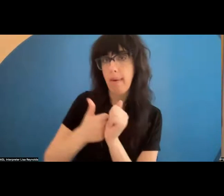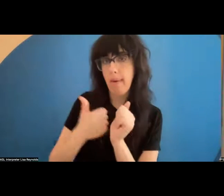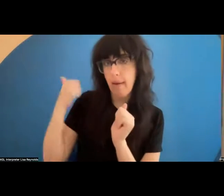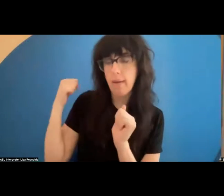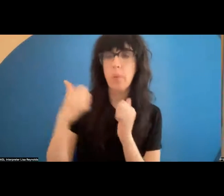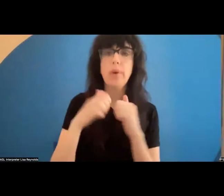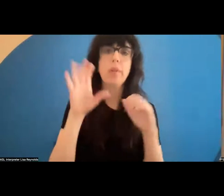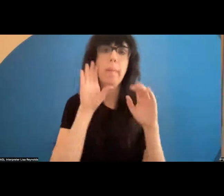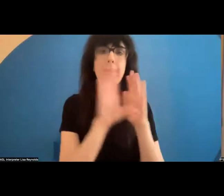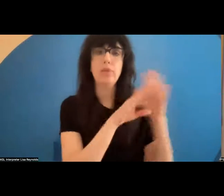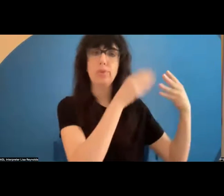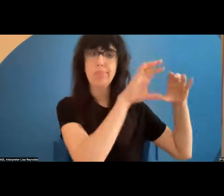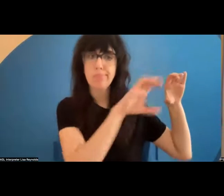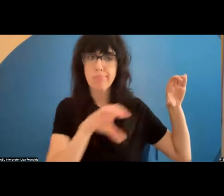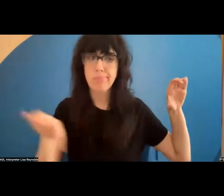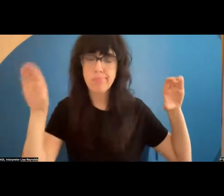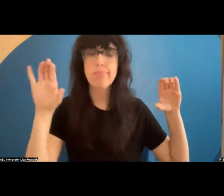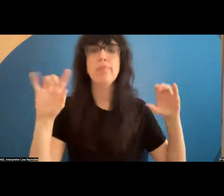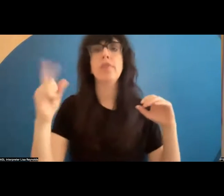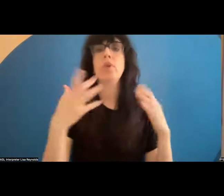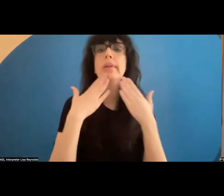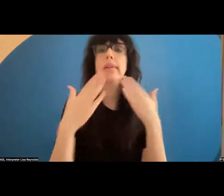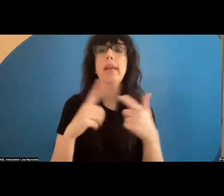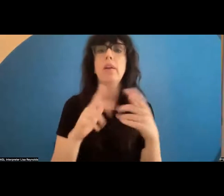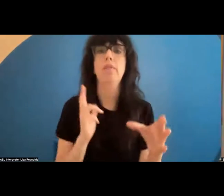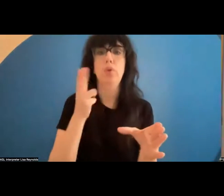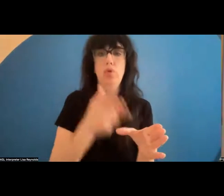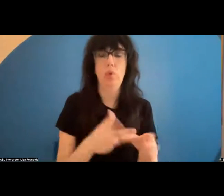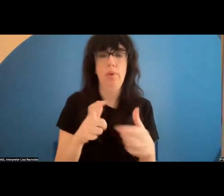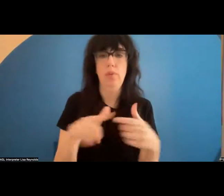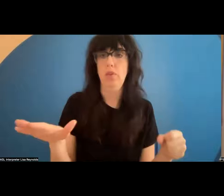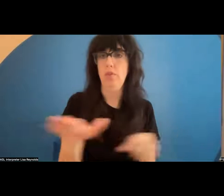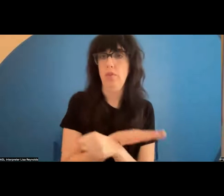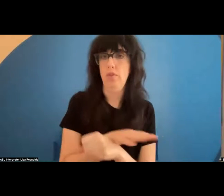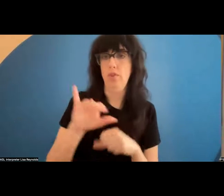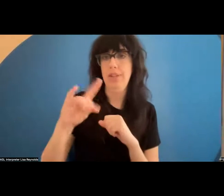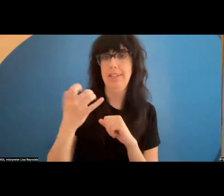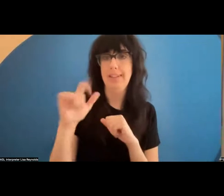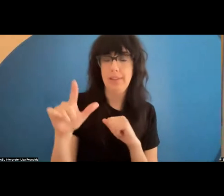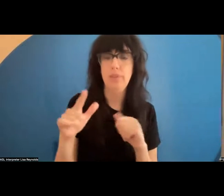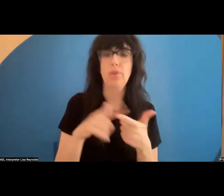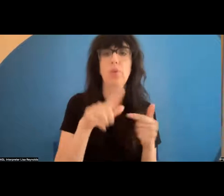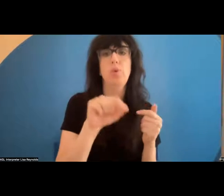, thank you for joining us for this completely digital 2022 Symposium held